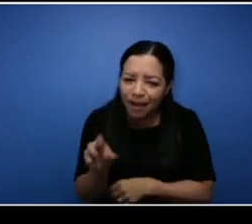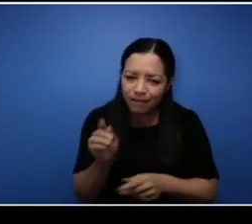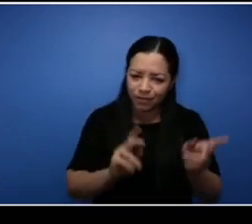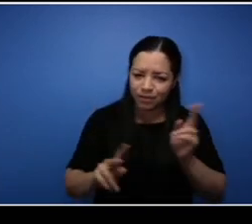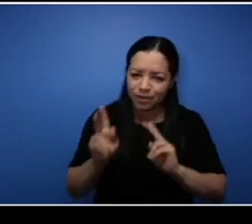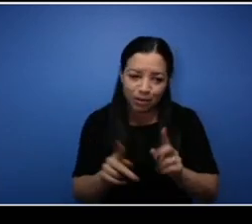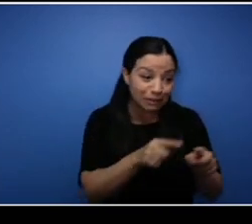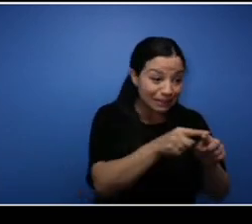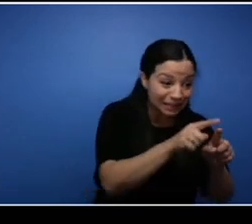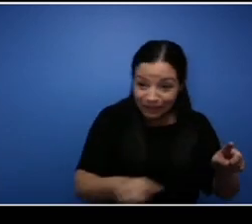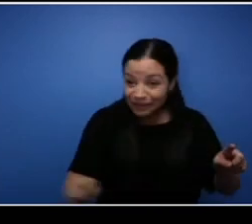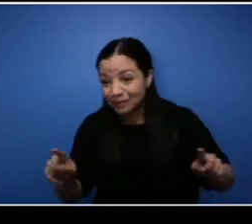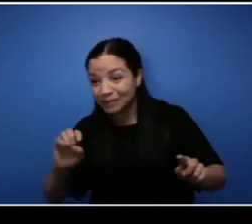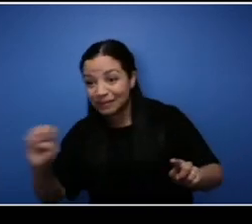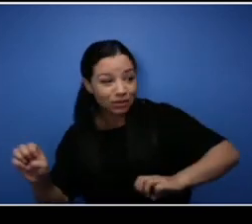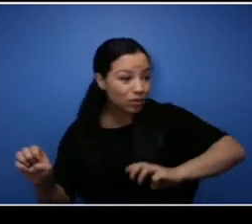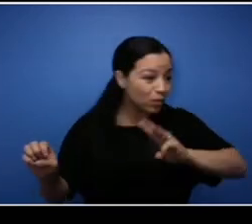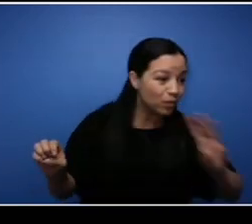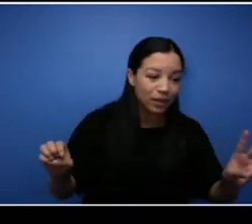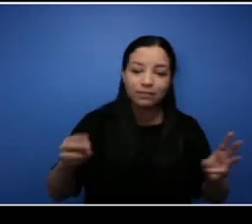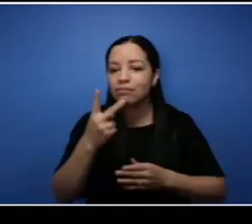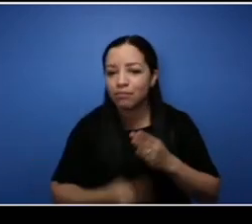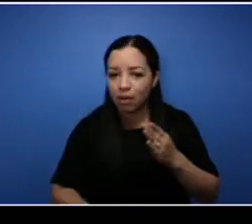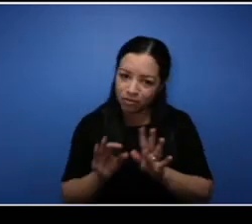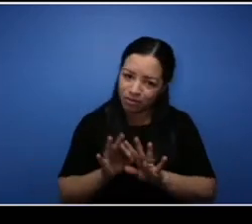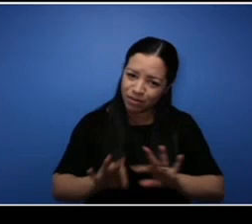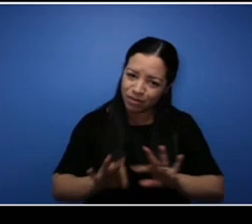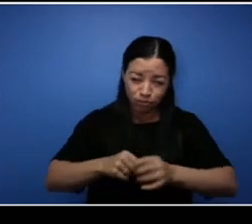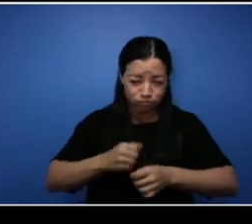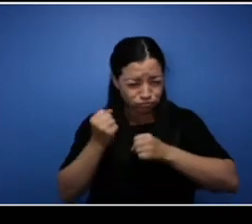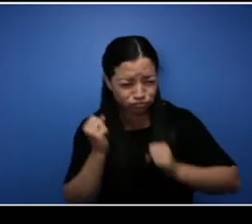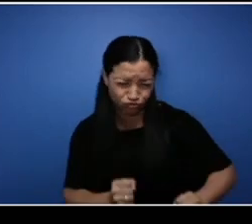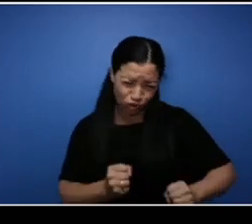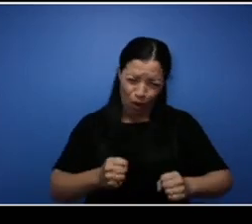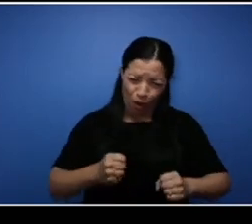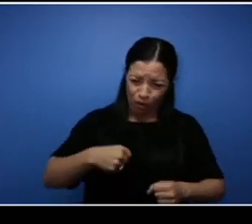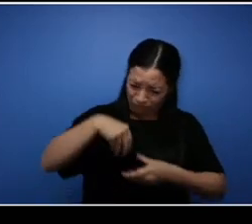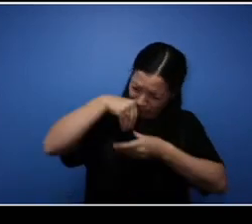recognizes the resiliency the strength the determination we have as people of African